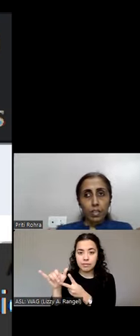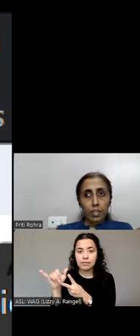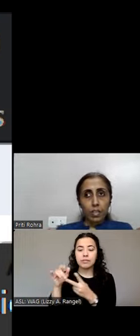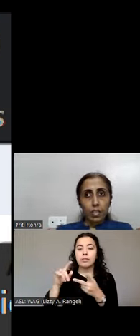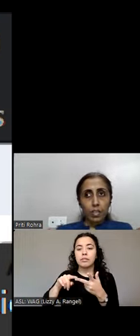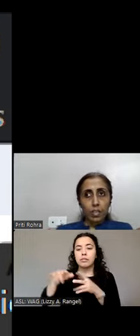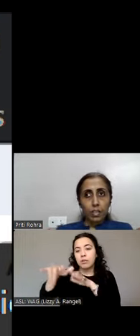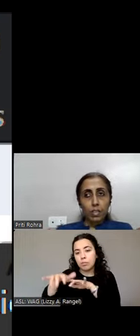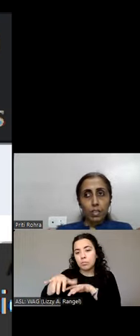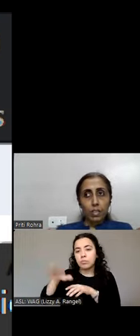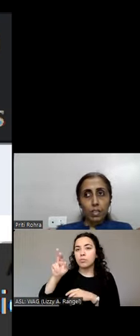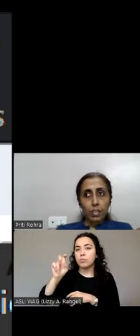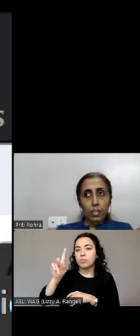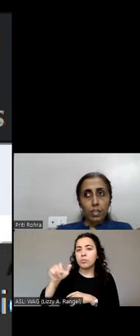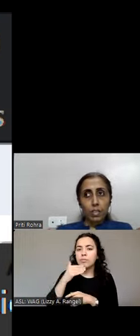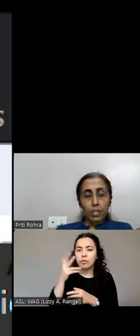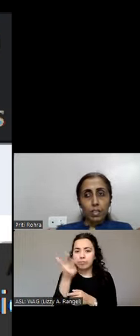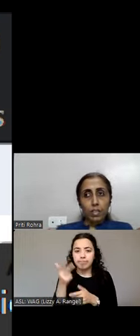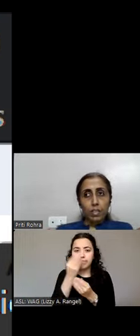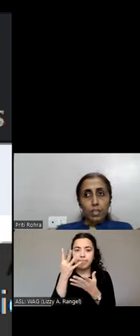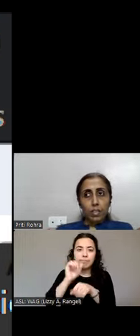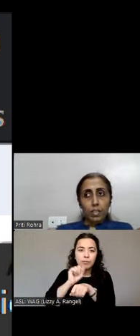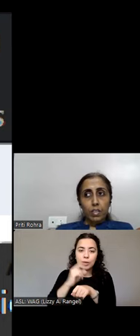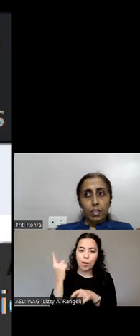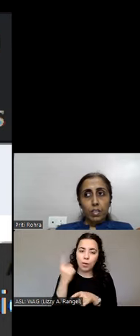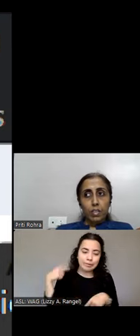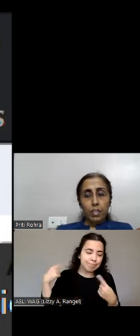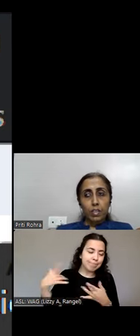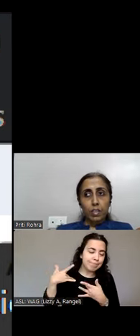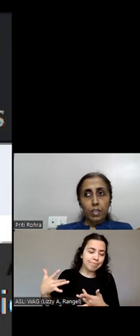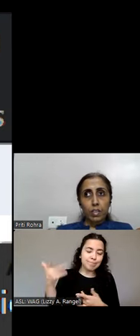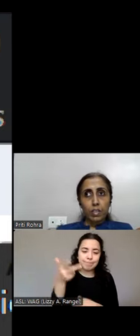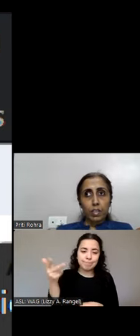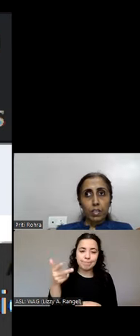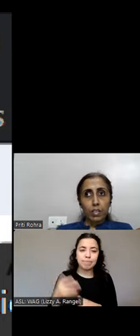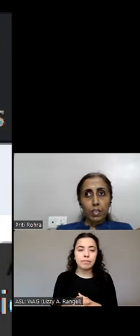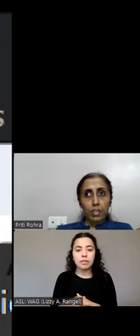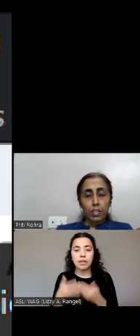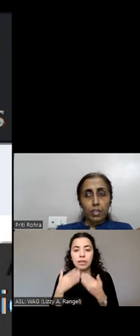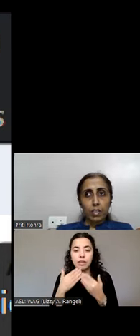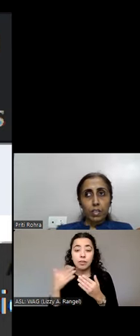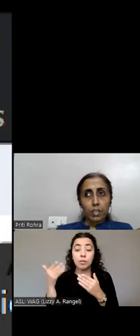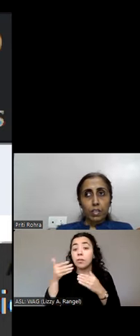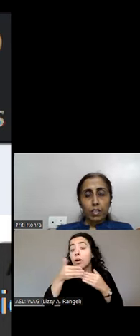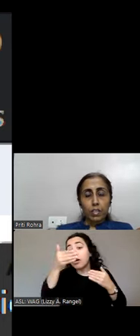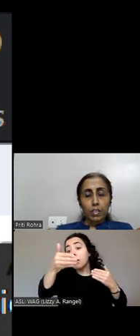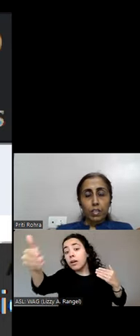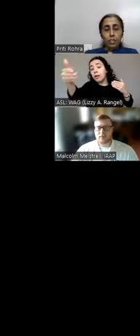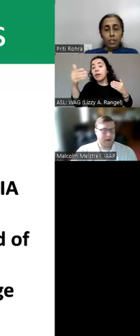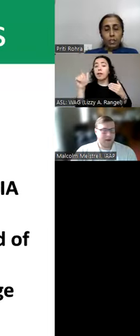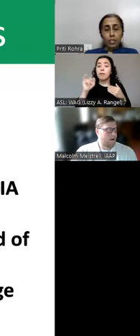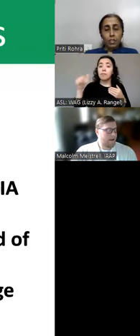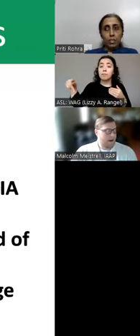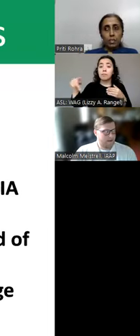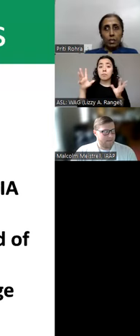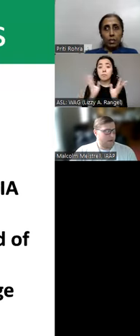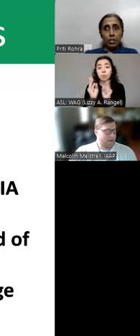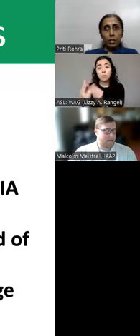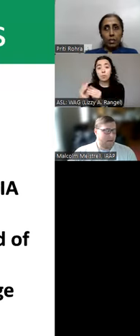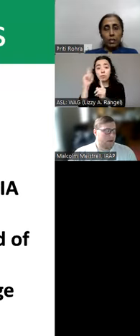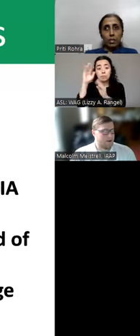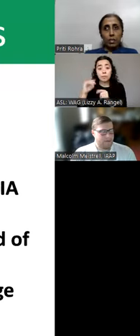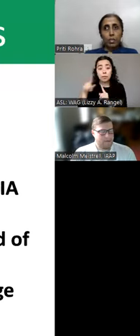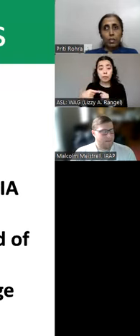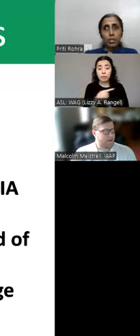thank you for your lovely work as always. And for upcoming IAAP webinars. We have on November 2nd,